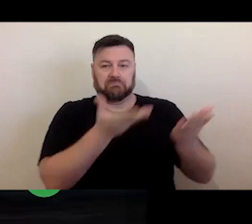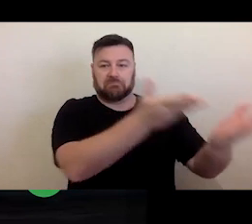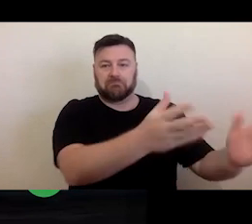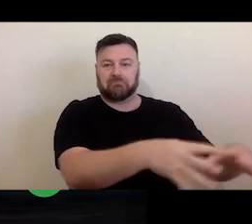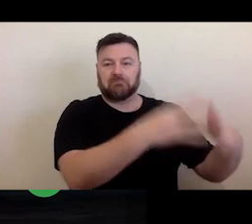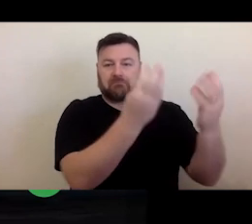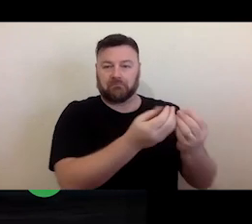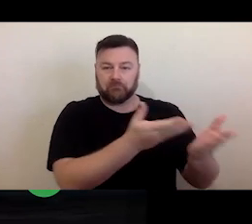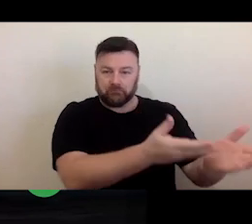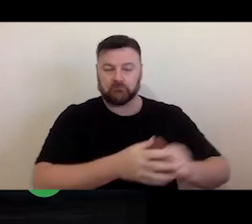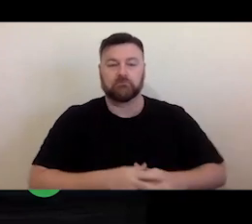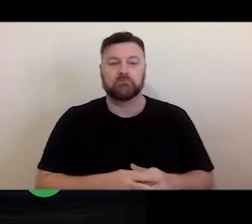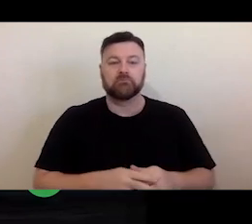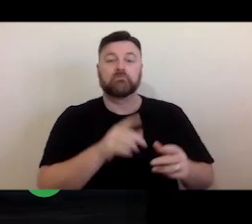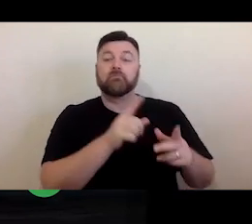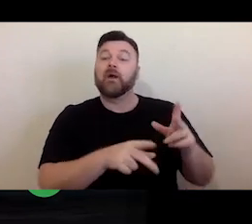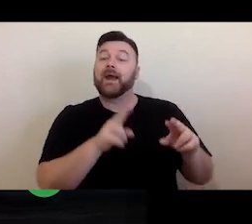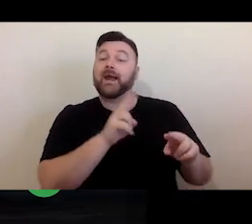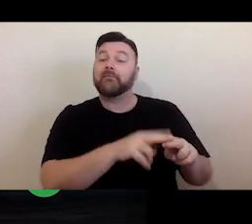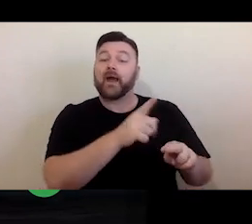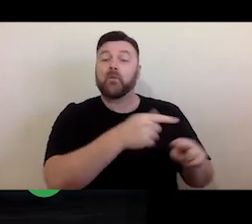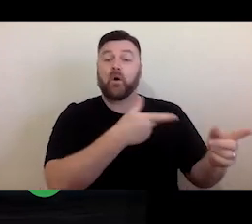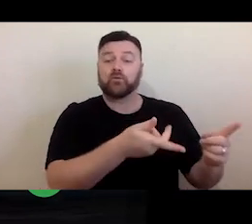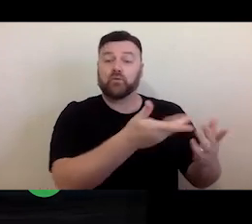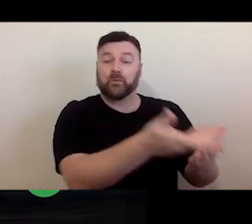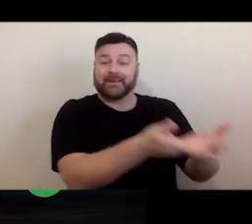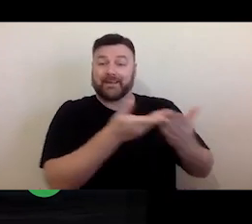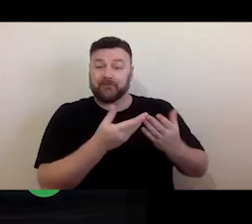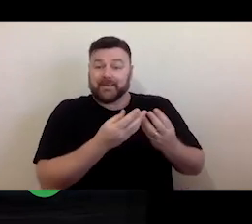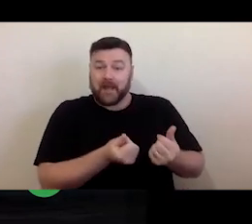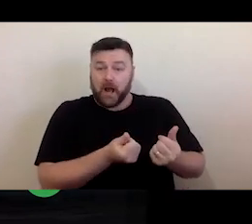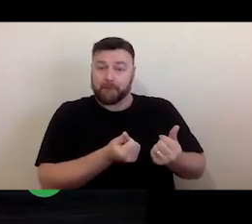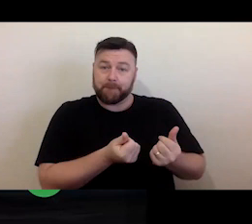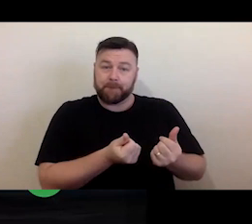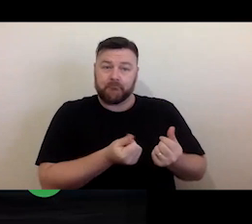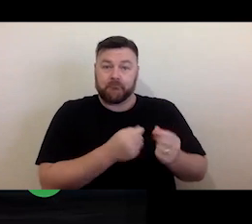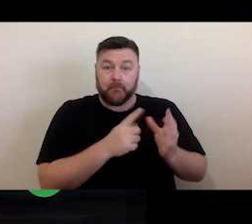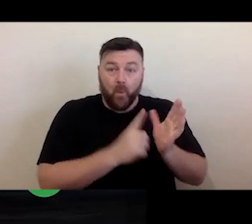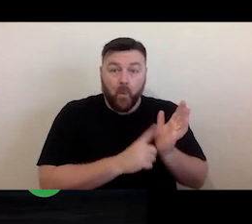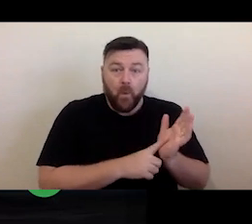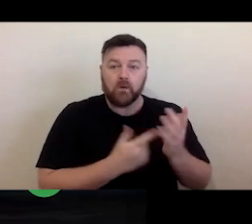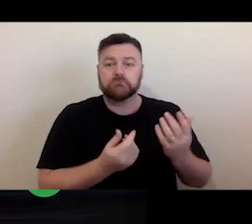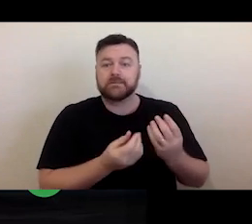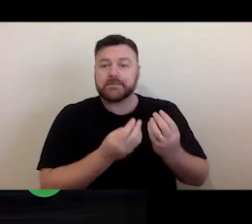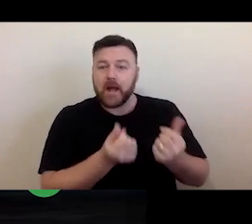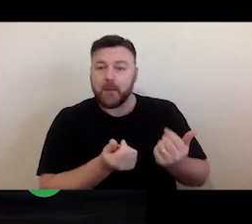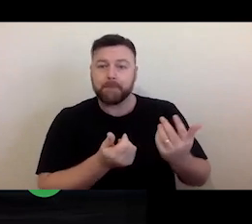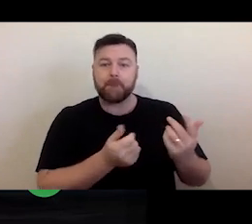And whether or not they want to give you back some of the rights, whether that be all the rights in the licensing arrangement or just some